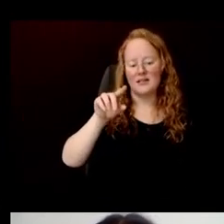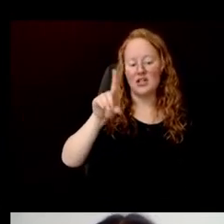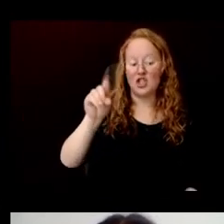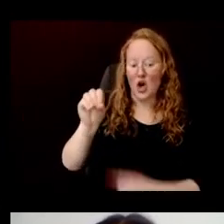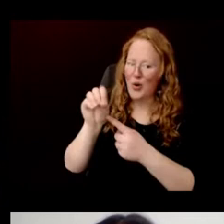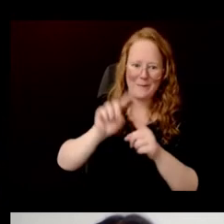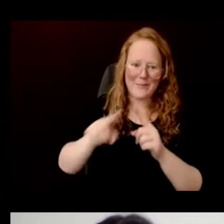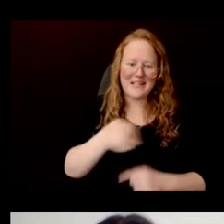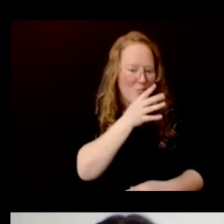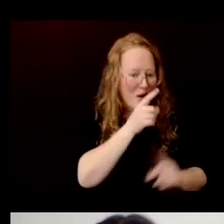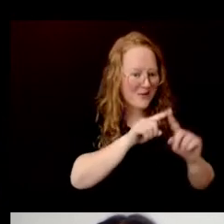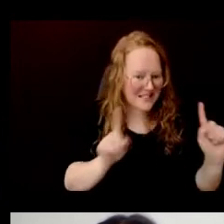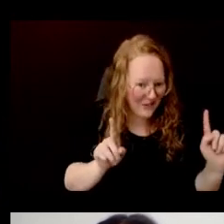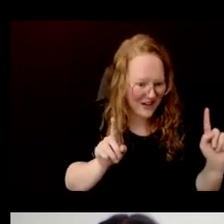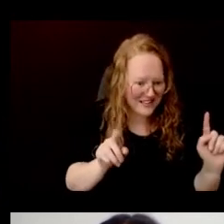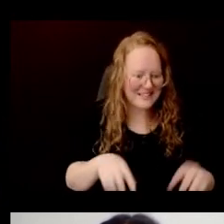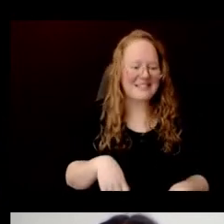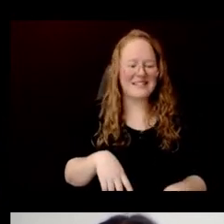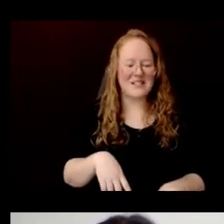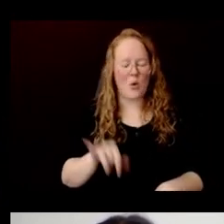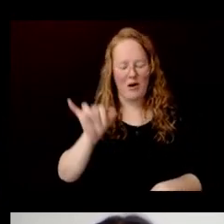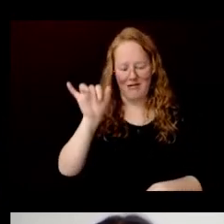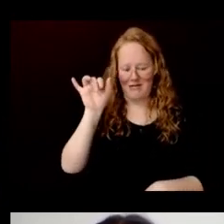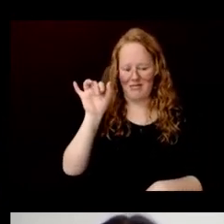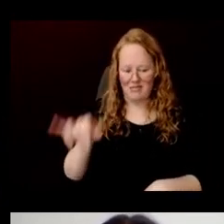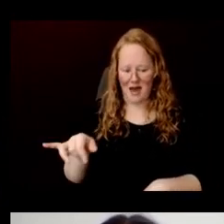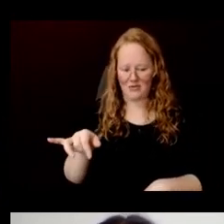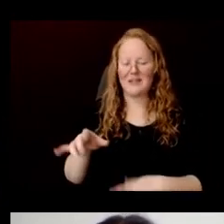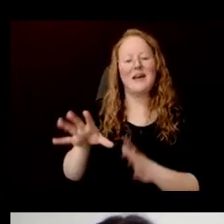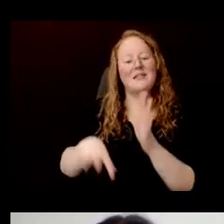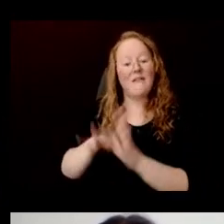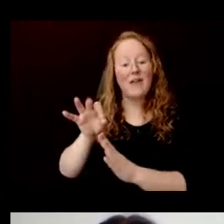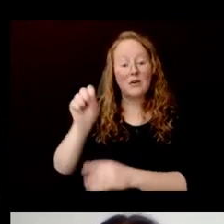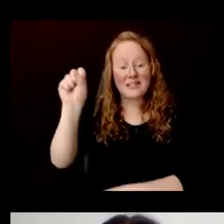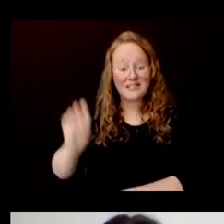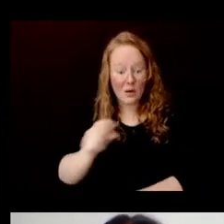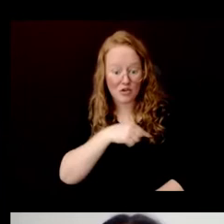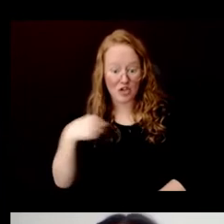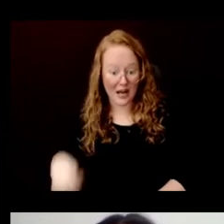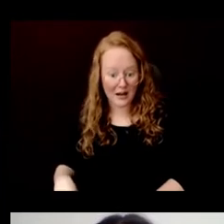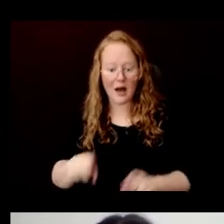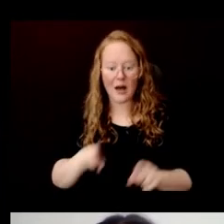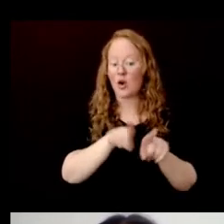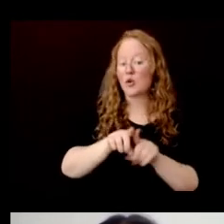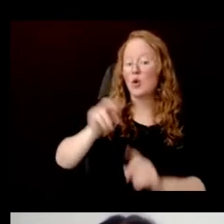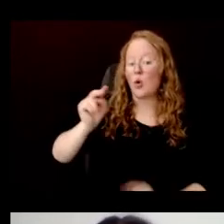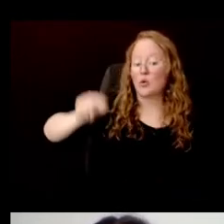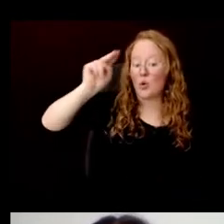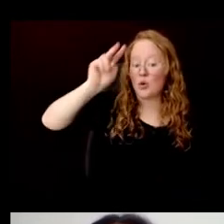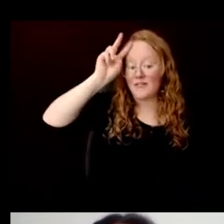This species is found in South China, as well as Northern Vietnam.